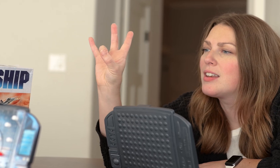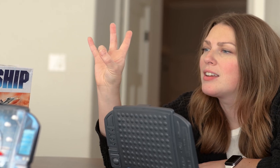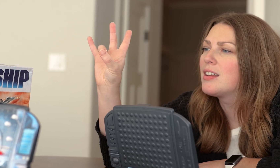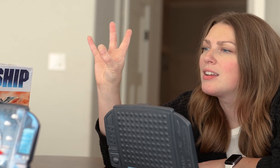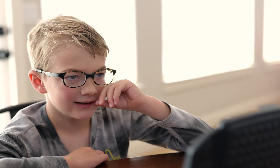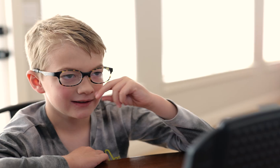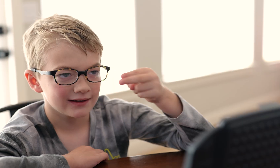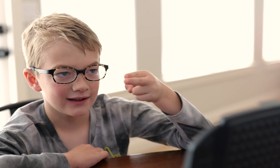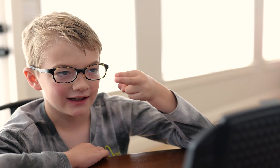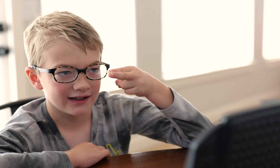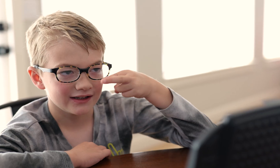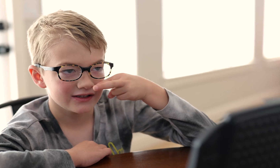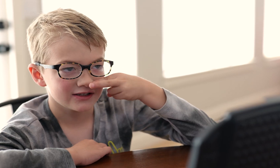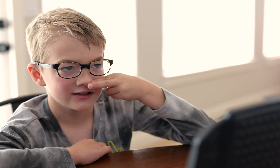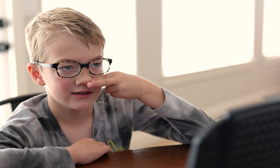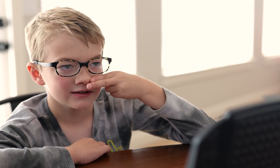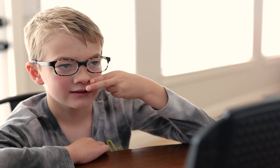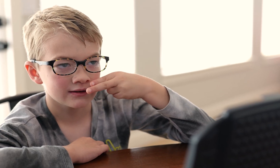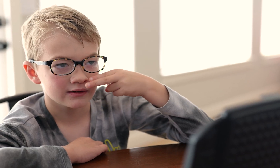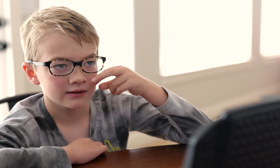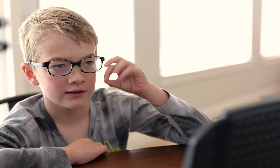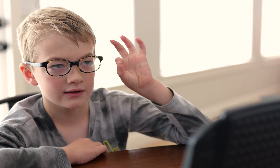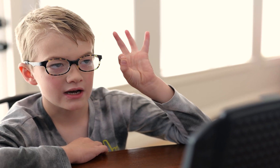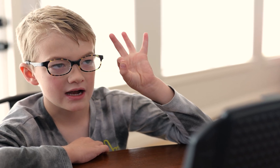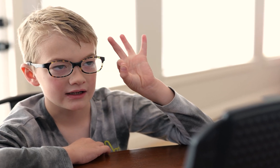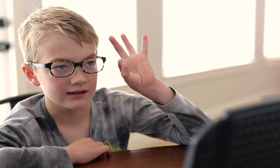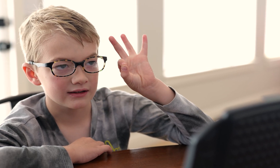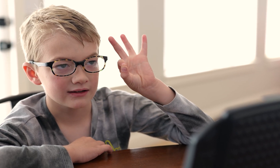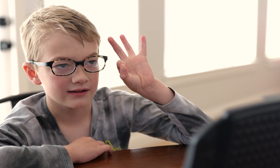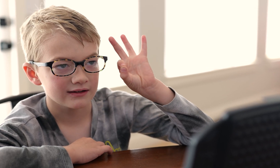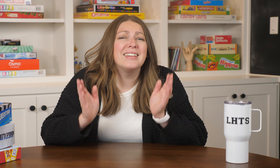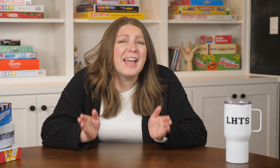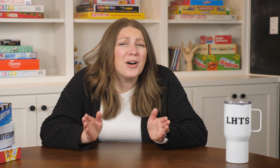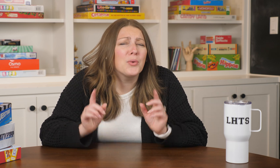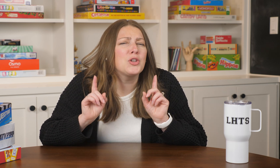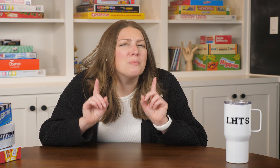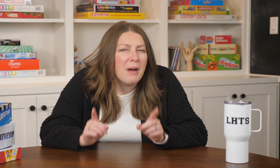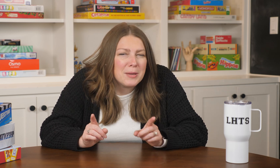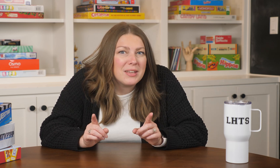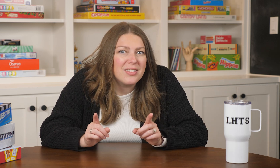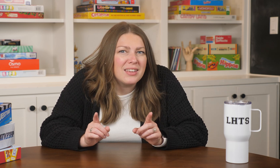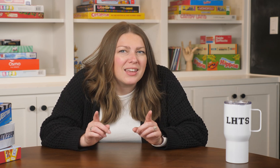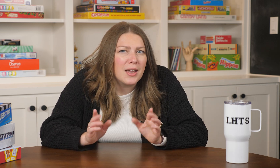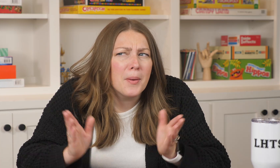silent game with your kids and incorporate those letters and numbers. Now you might be thinking,